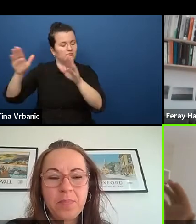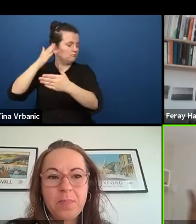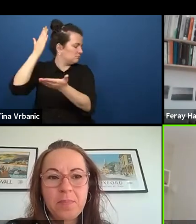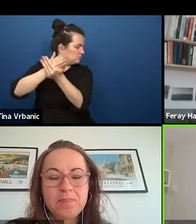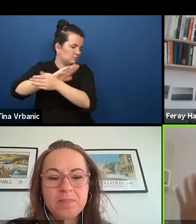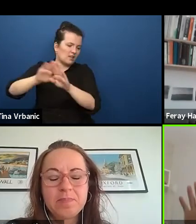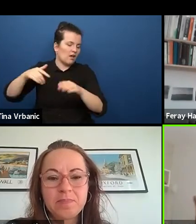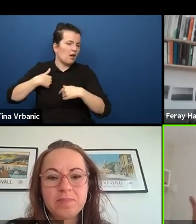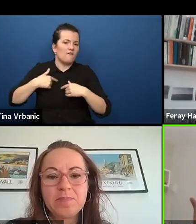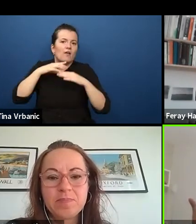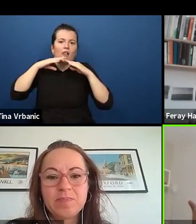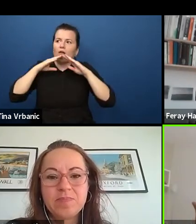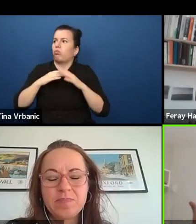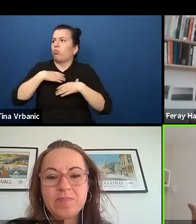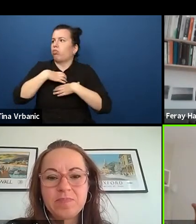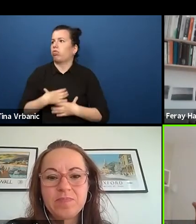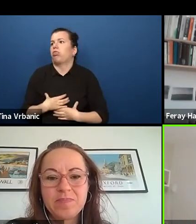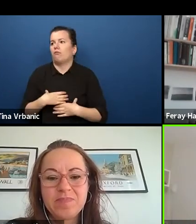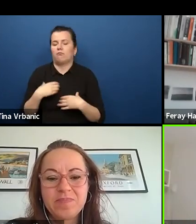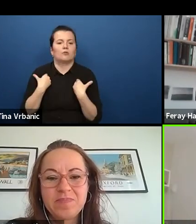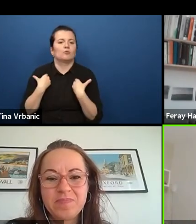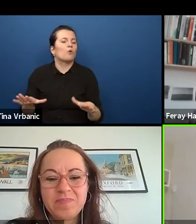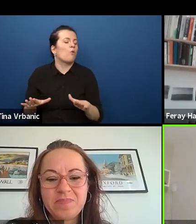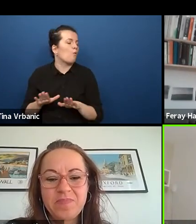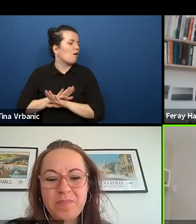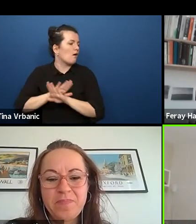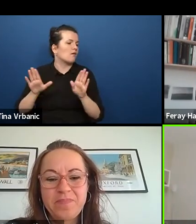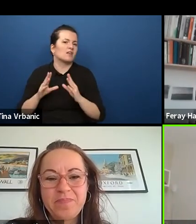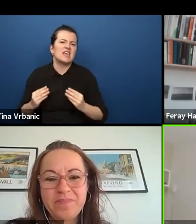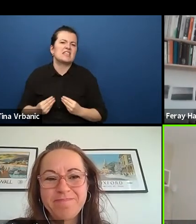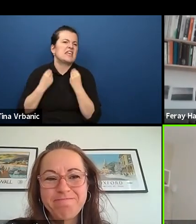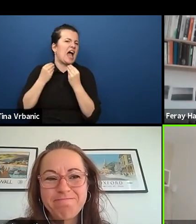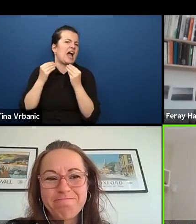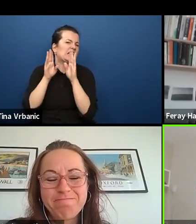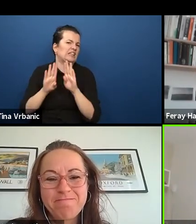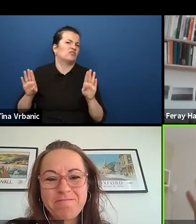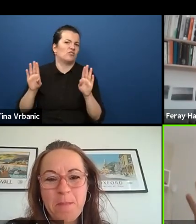with young theatre any more if people are like this.